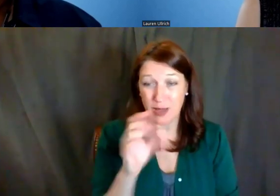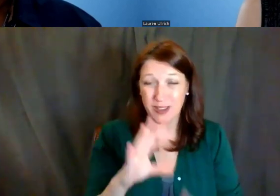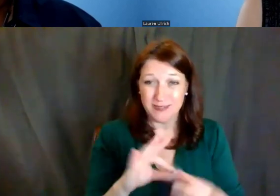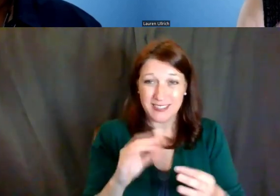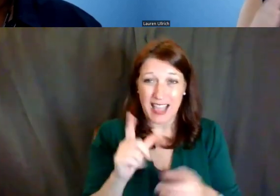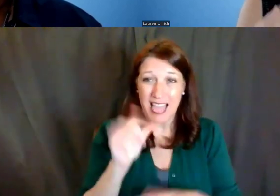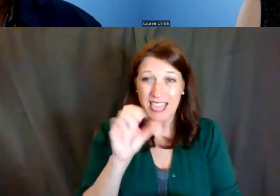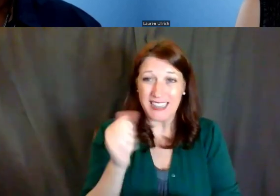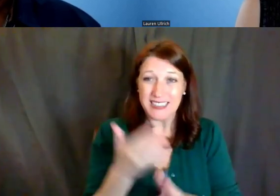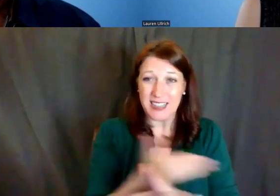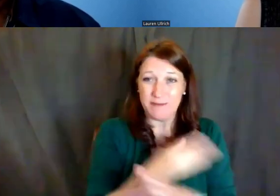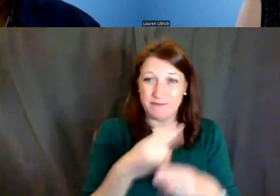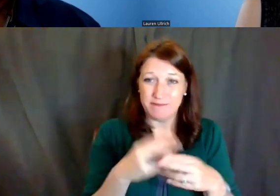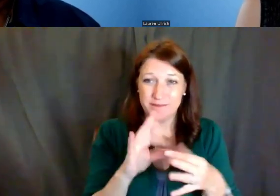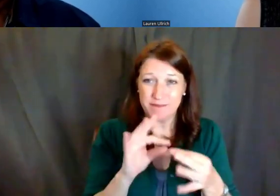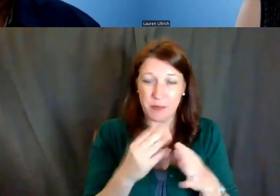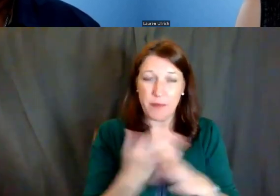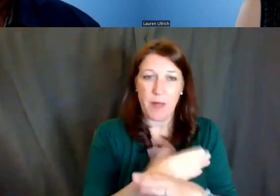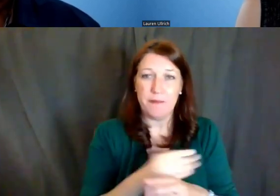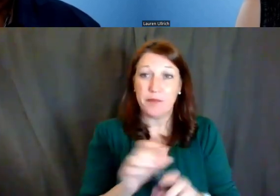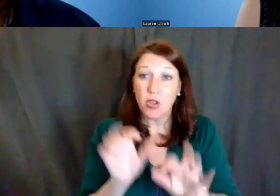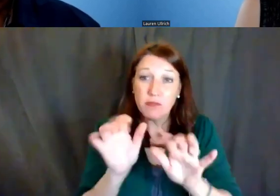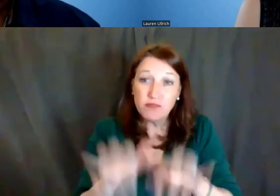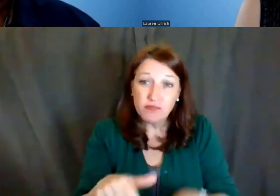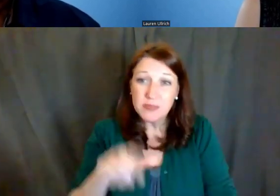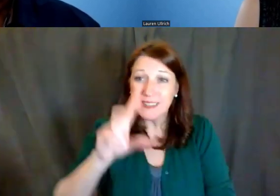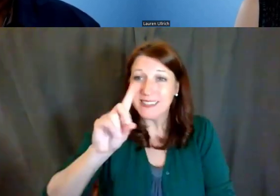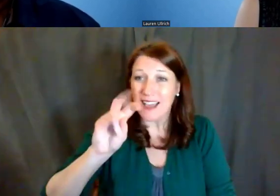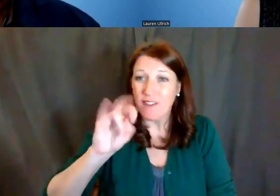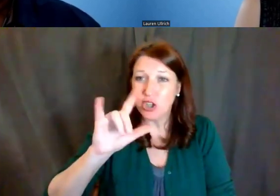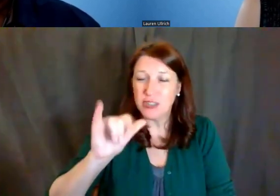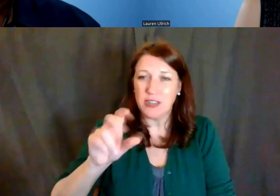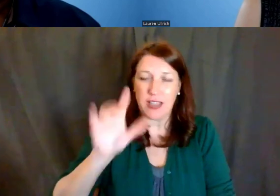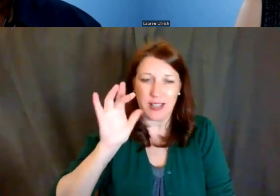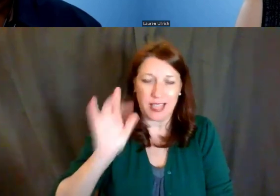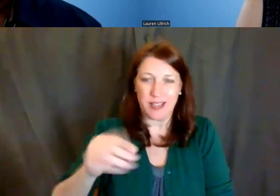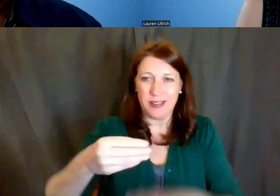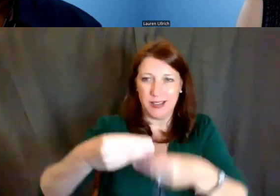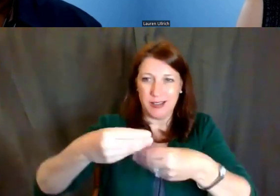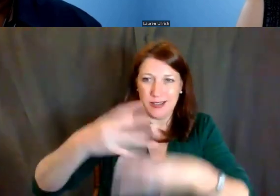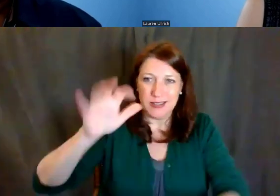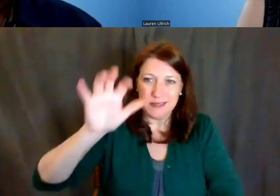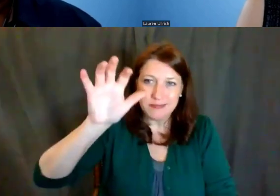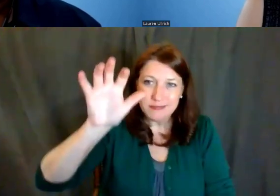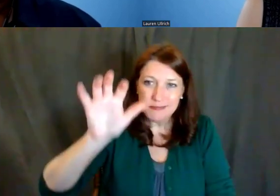and that will pop up all the different diversity awards. But certainly it will be in the purpose,